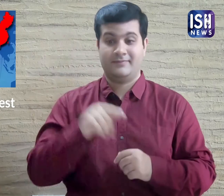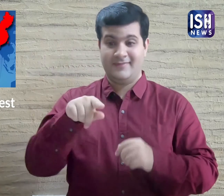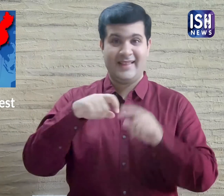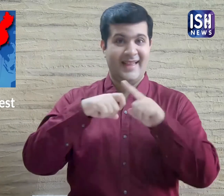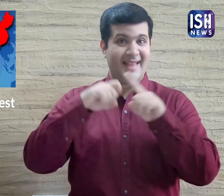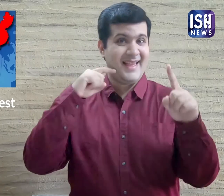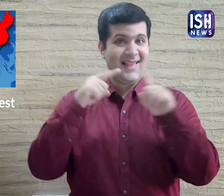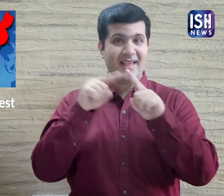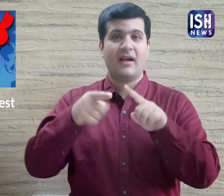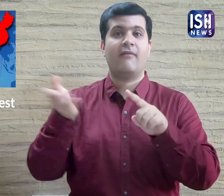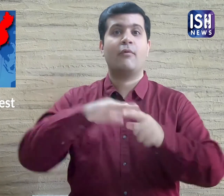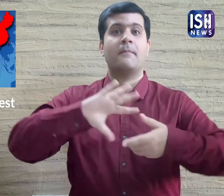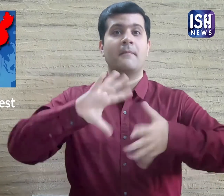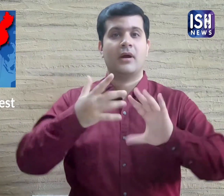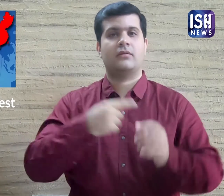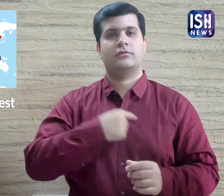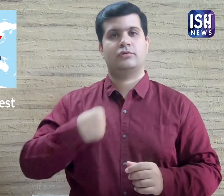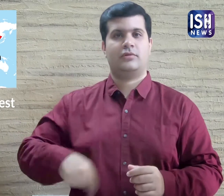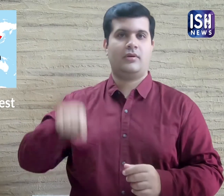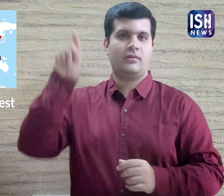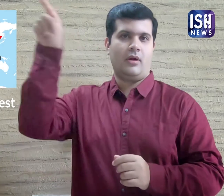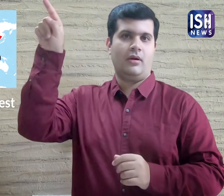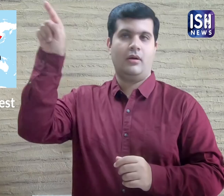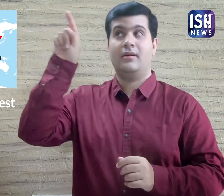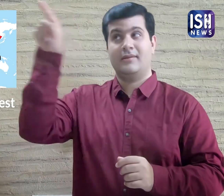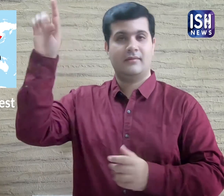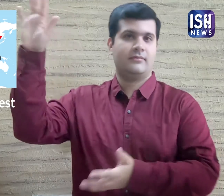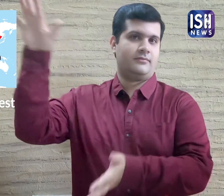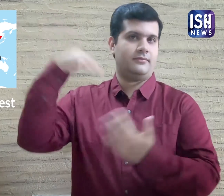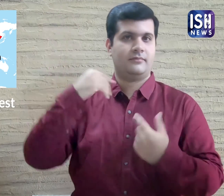The kits are made in China.